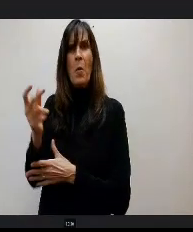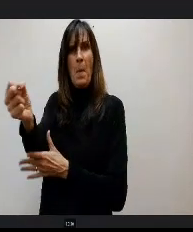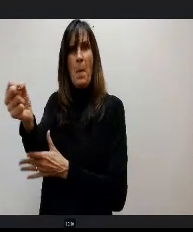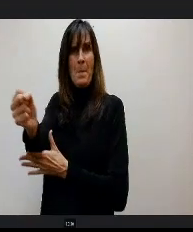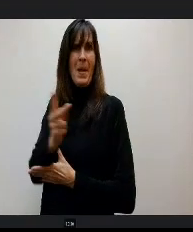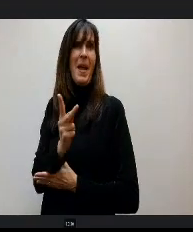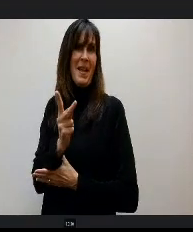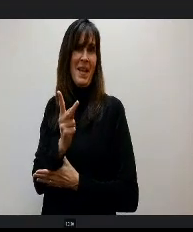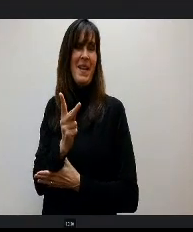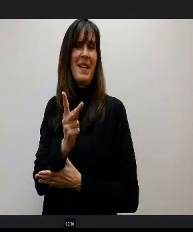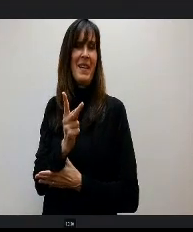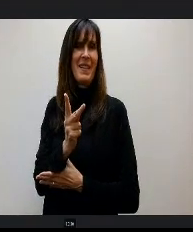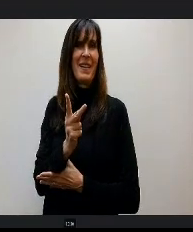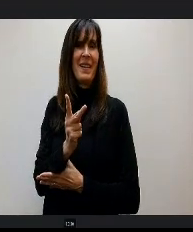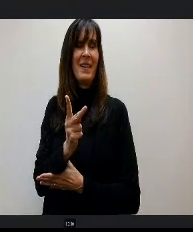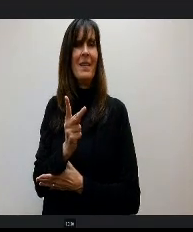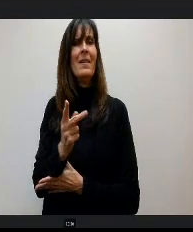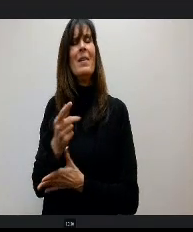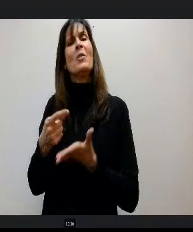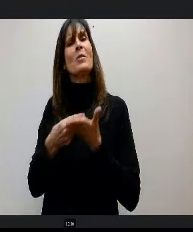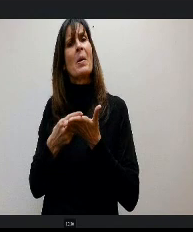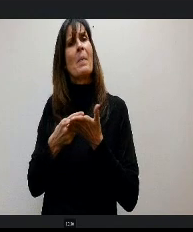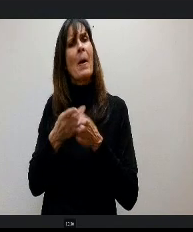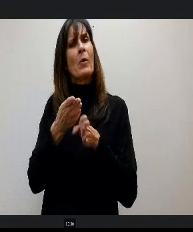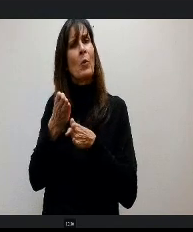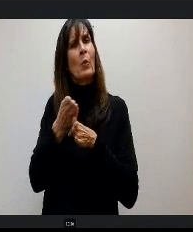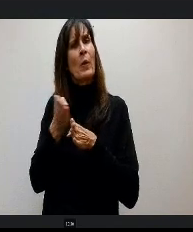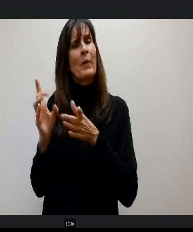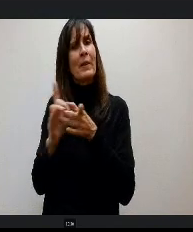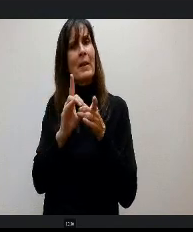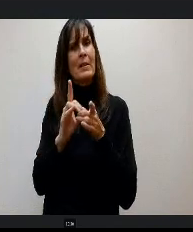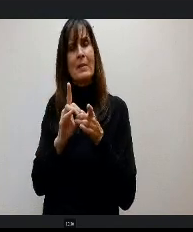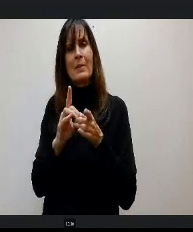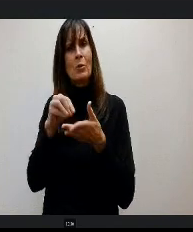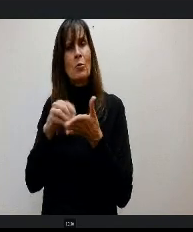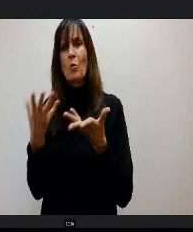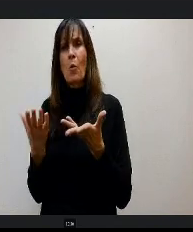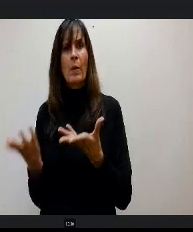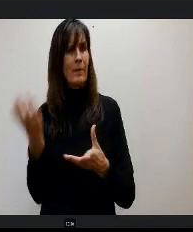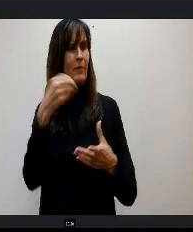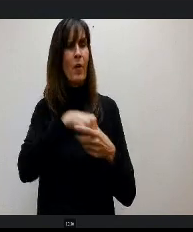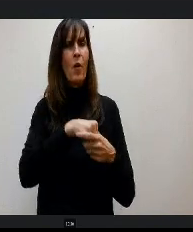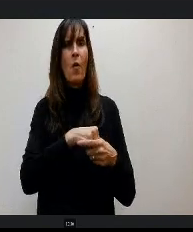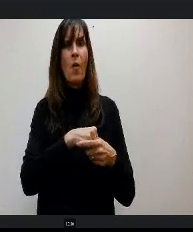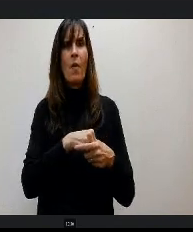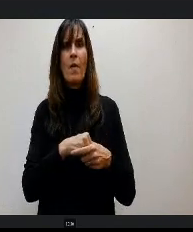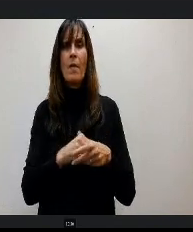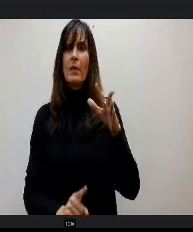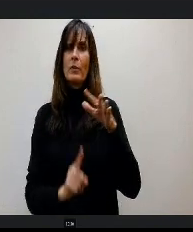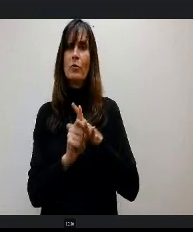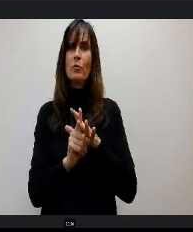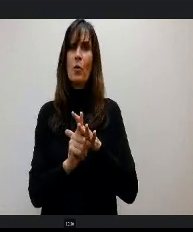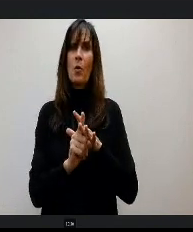u know, when you talk about those career connections, these kids are invested They're at our center two days a week working on this and really hope that it